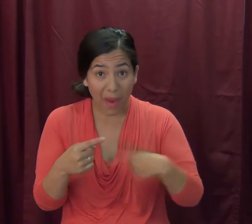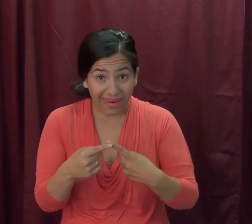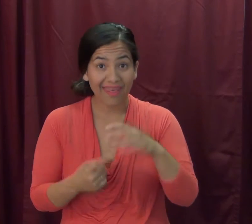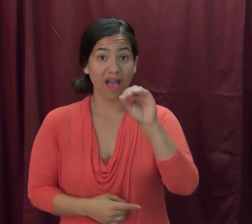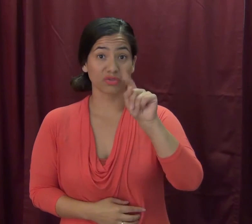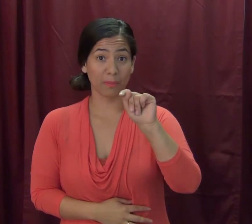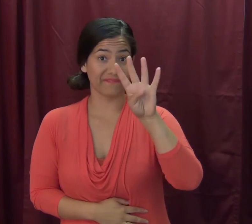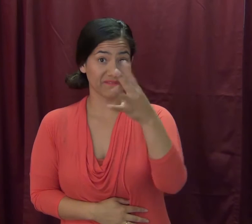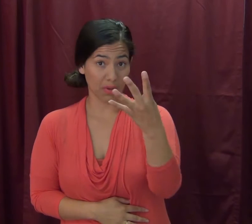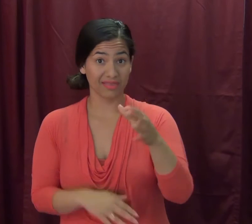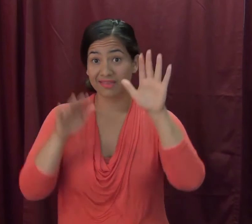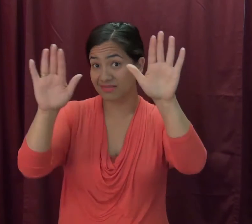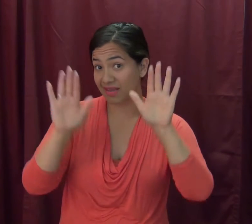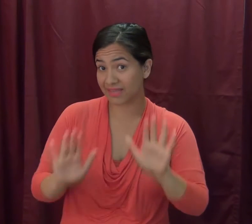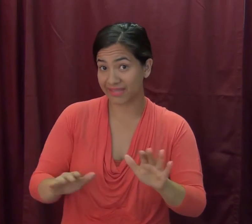When? Sunday, Oct 4th